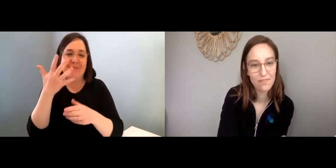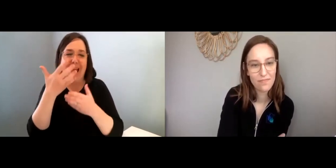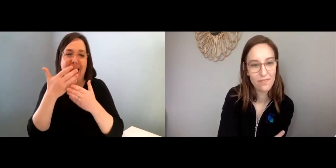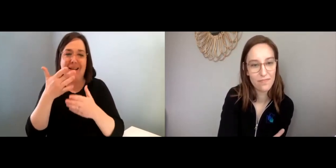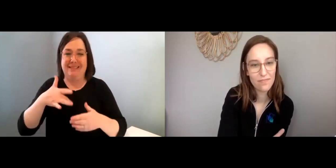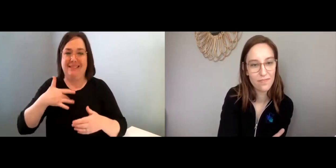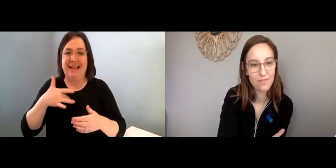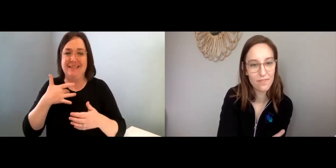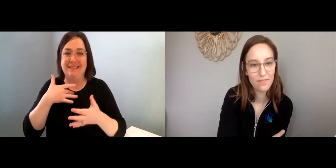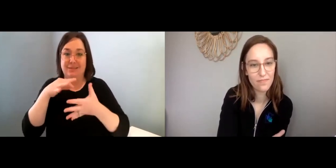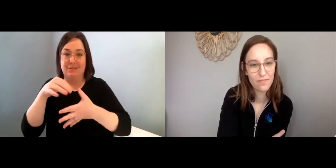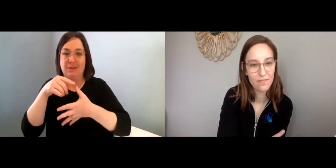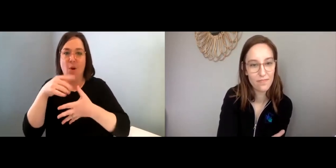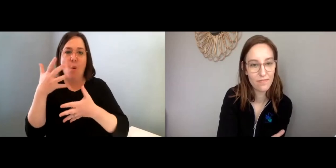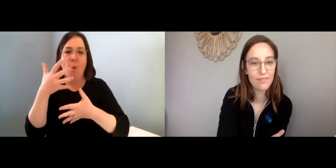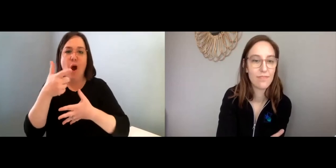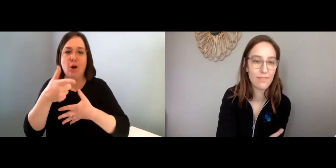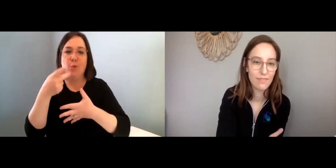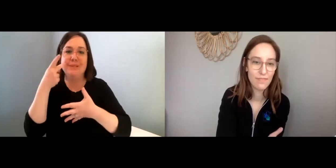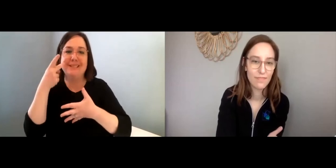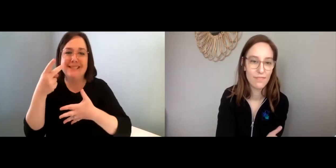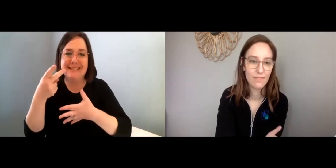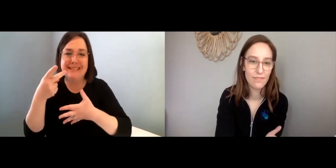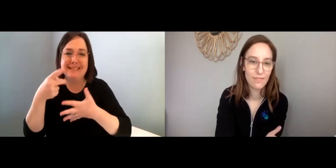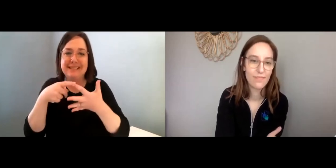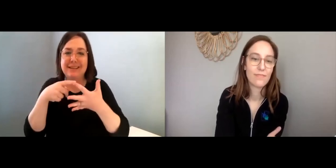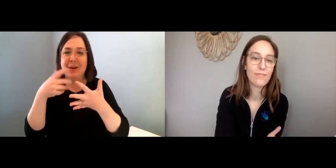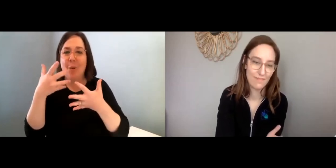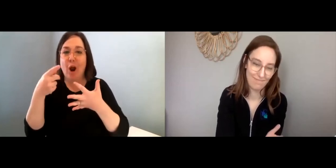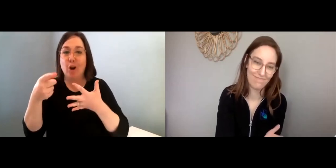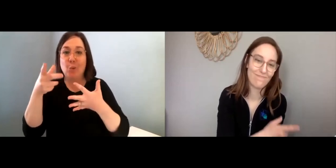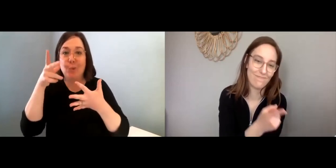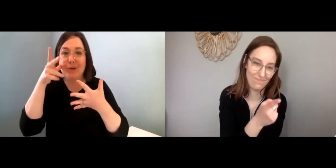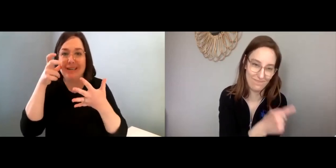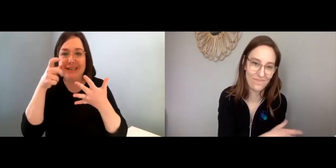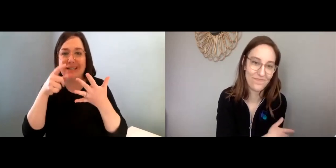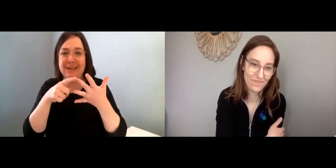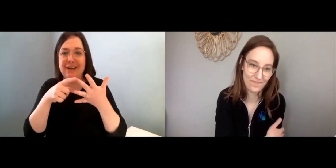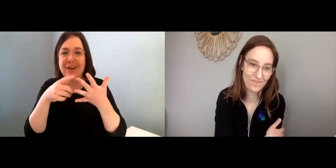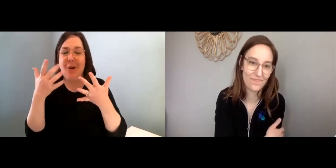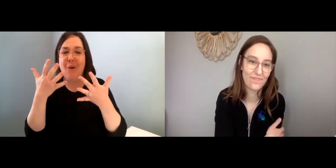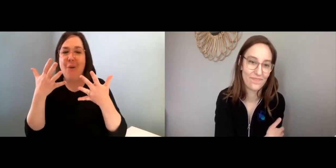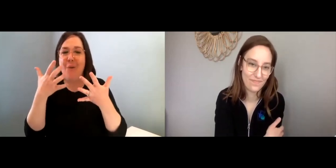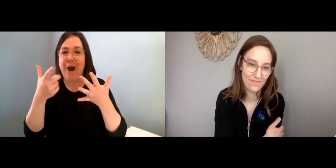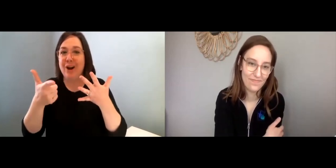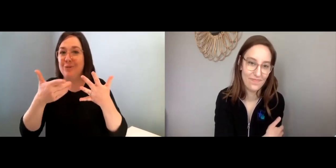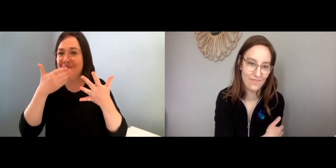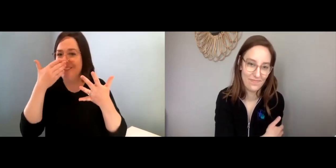Or sometimes focusing on the five senses: like what can you see, what can you hear,